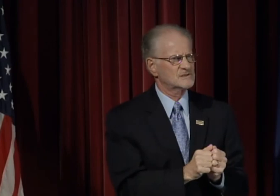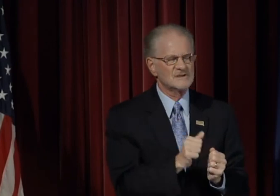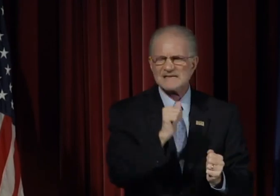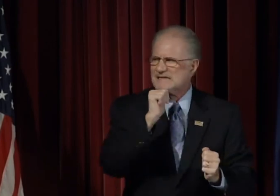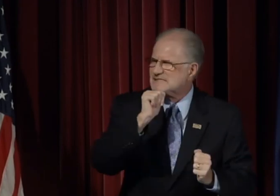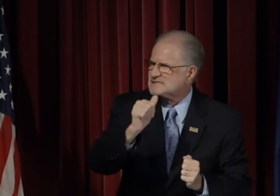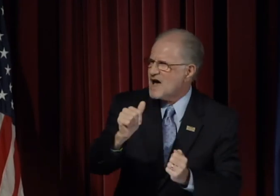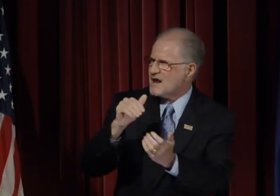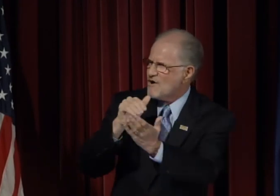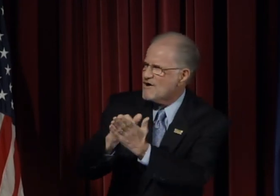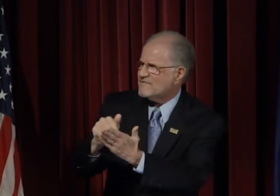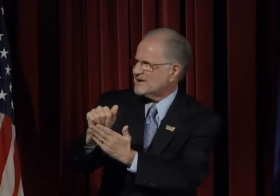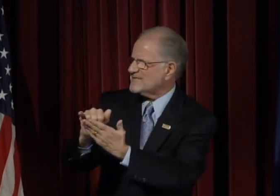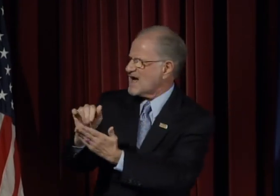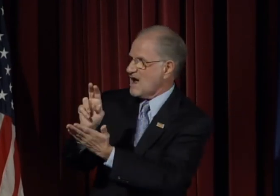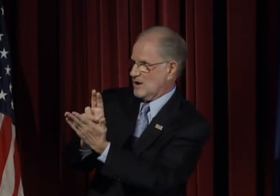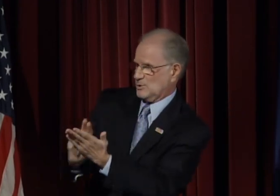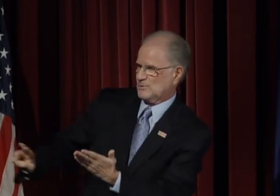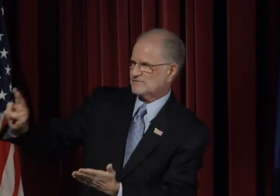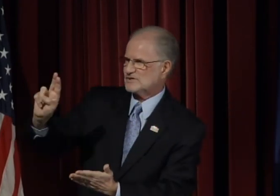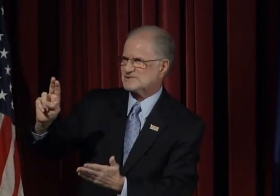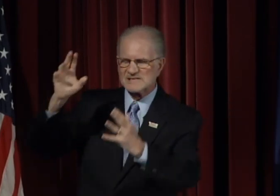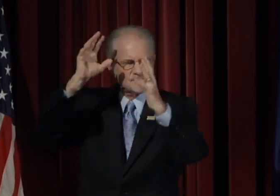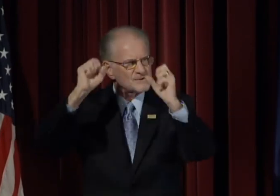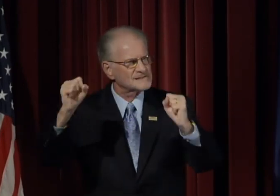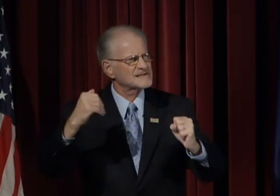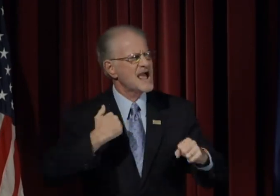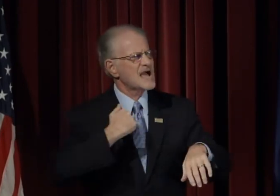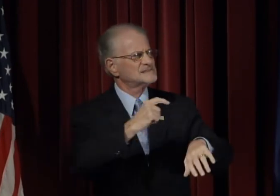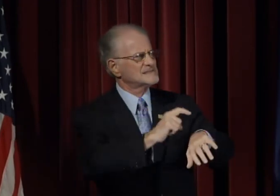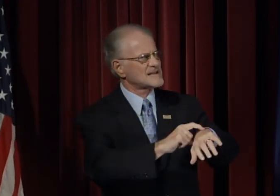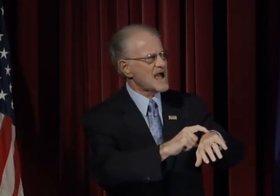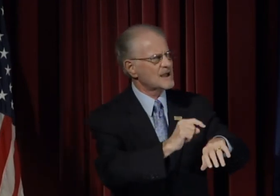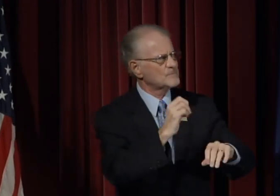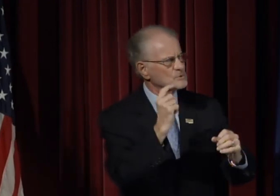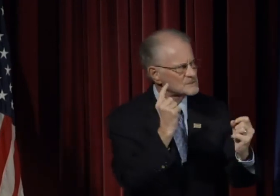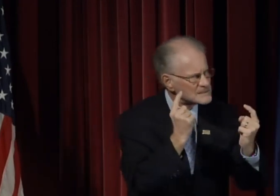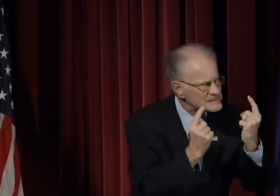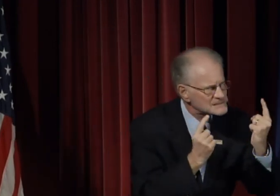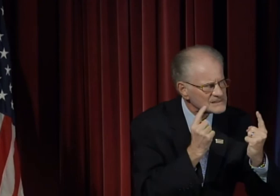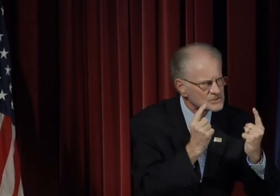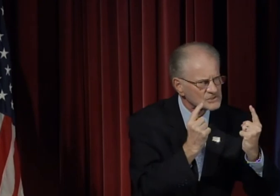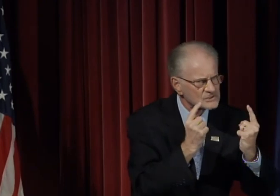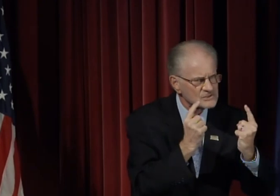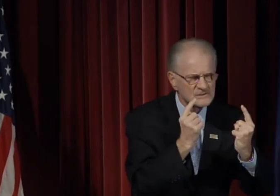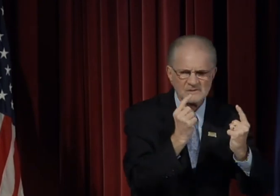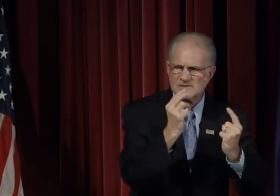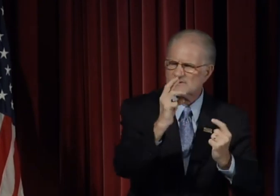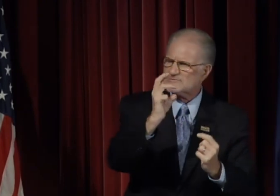It is not often that a university president has time to consider, and reconsider, and reconsider